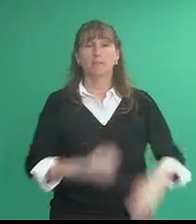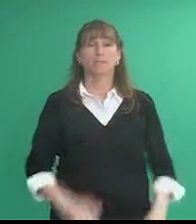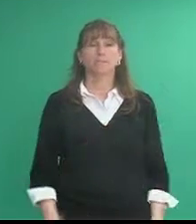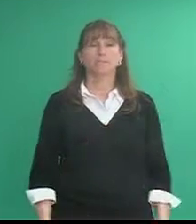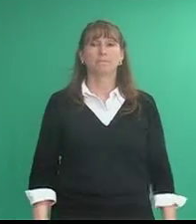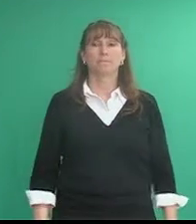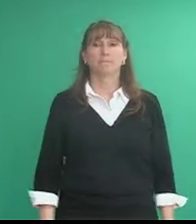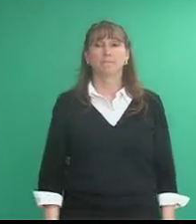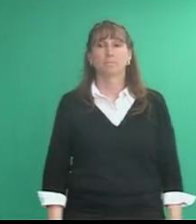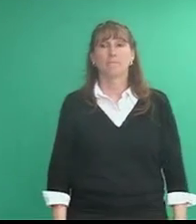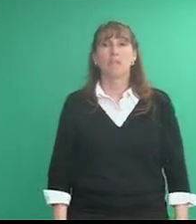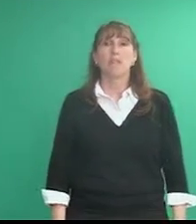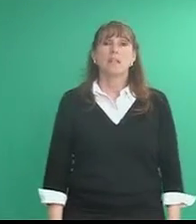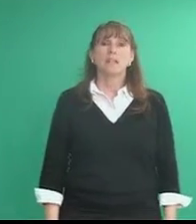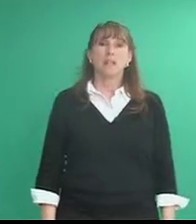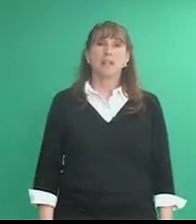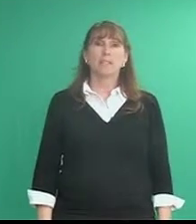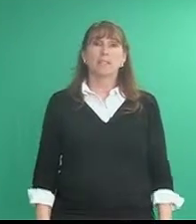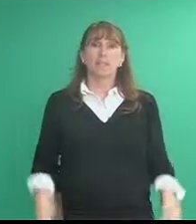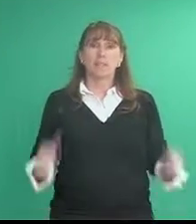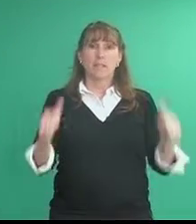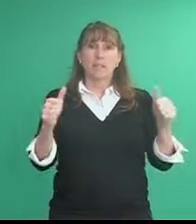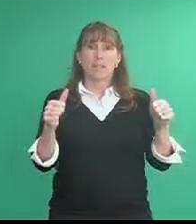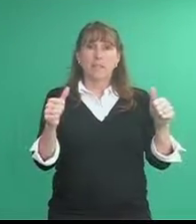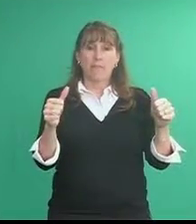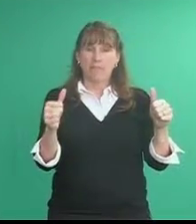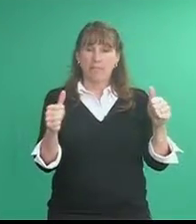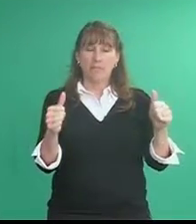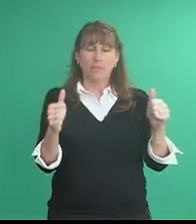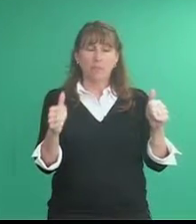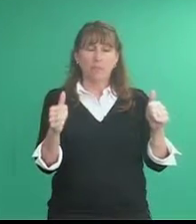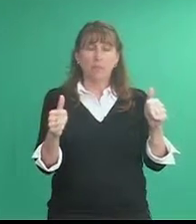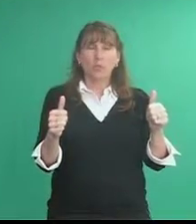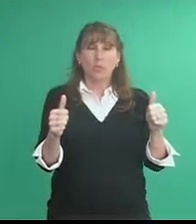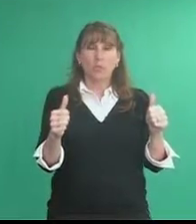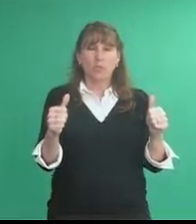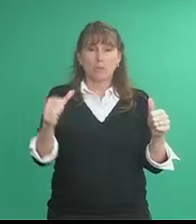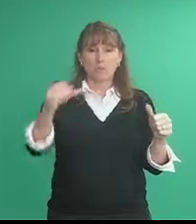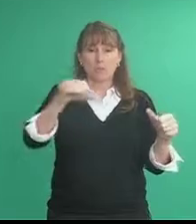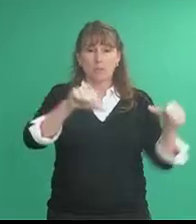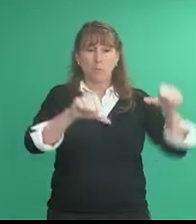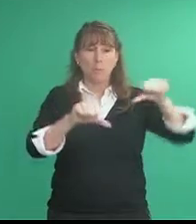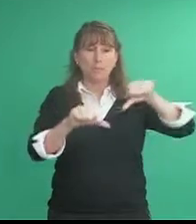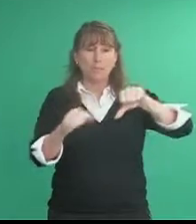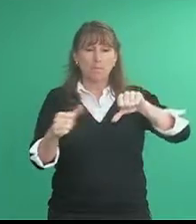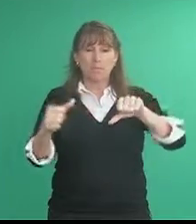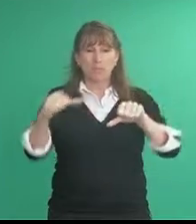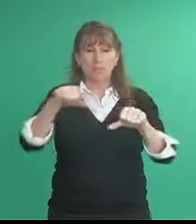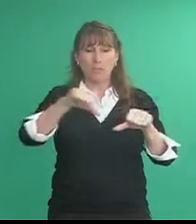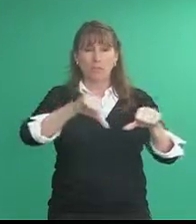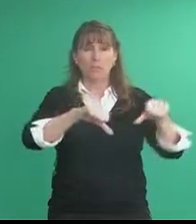science it's as if you have two chemicals and you are pouring them point into the